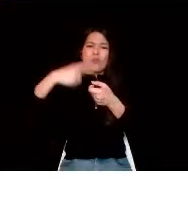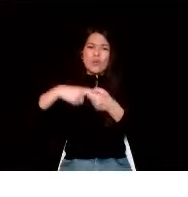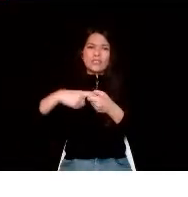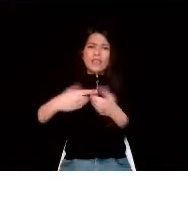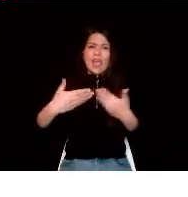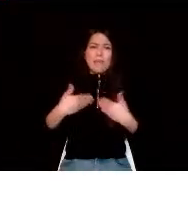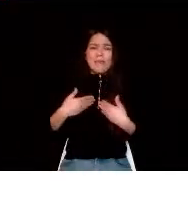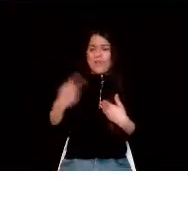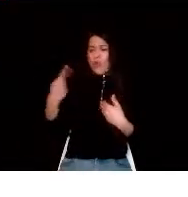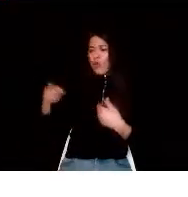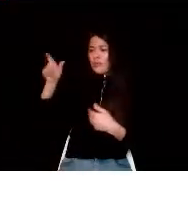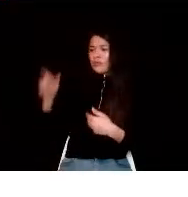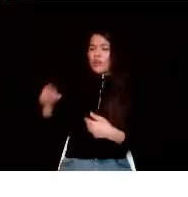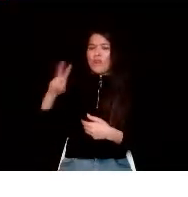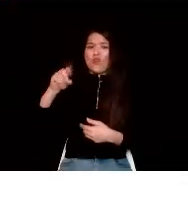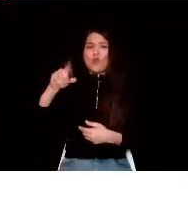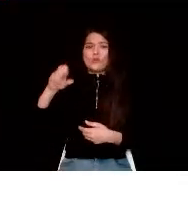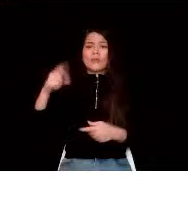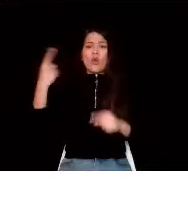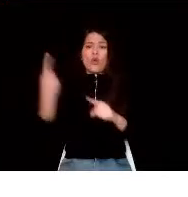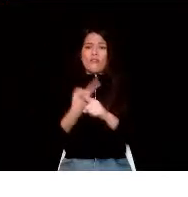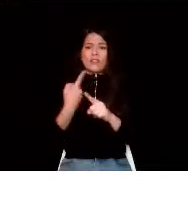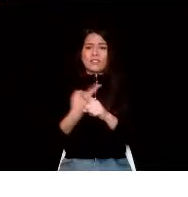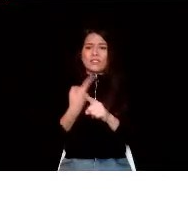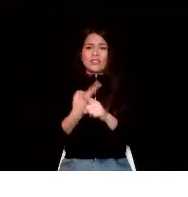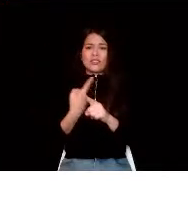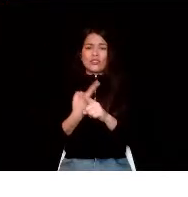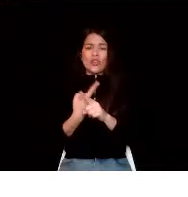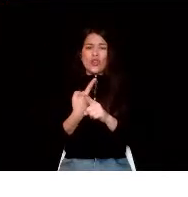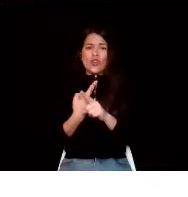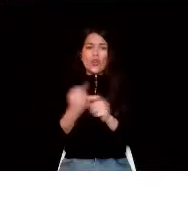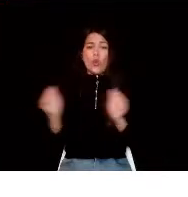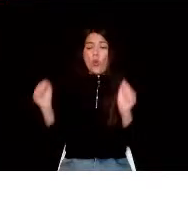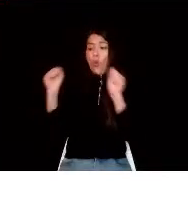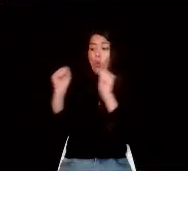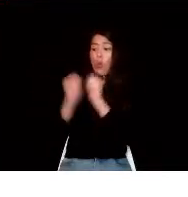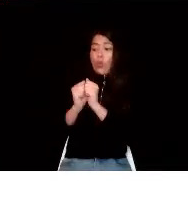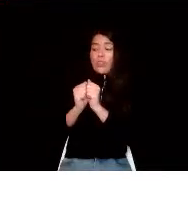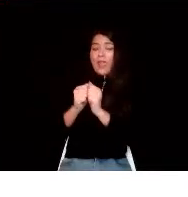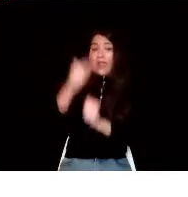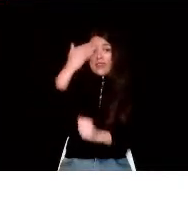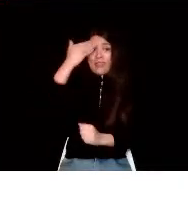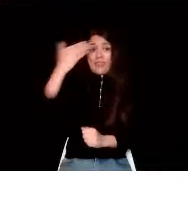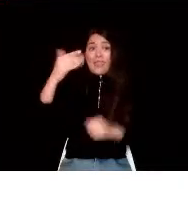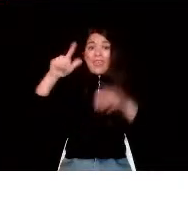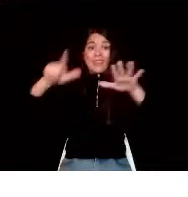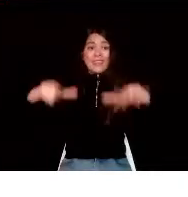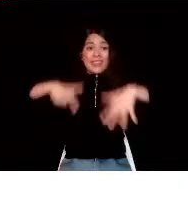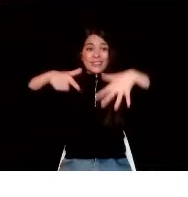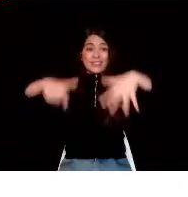in a conversation that we will have together on August 17th.